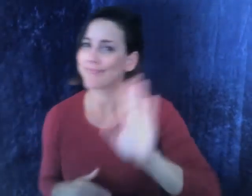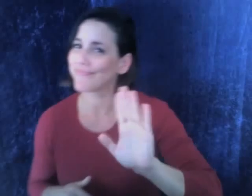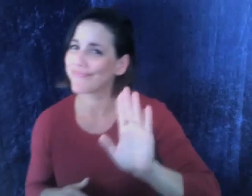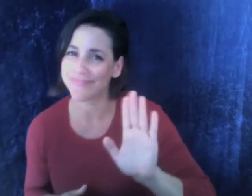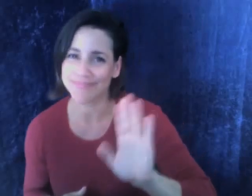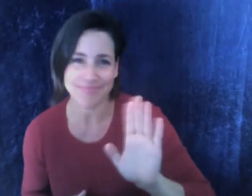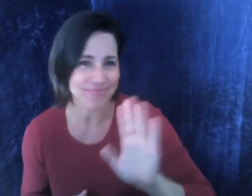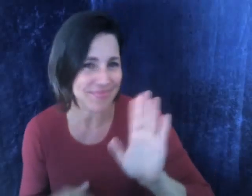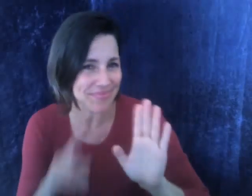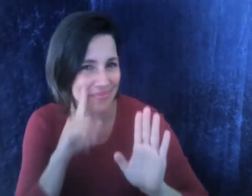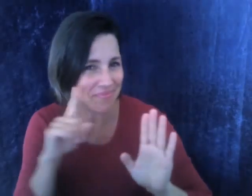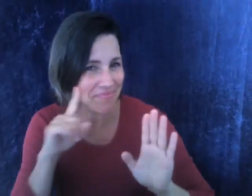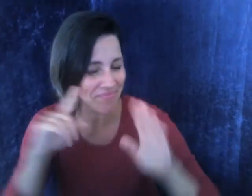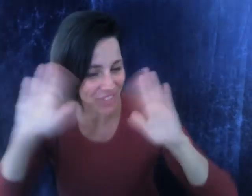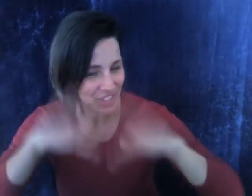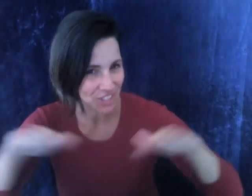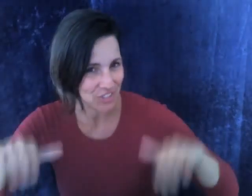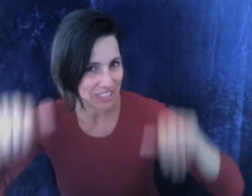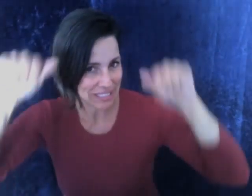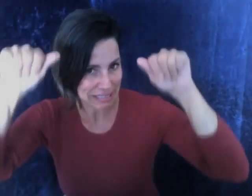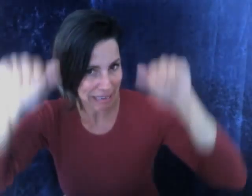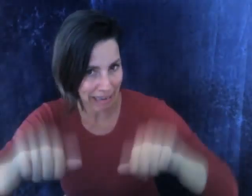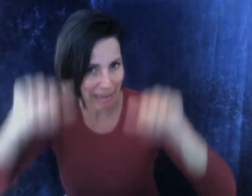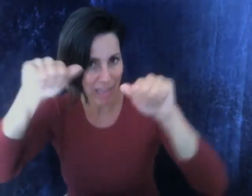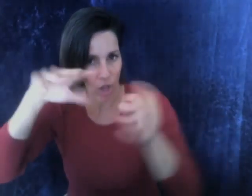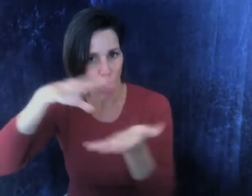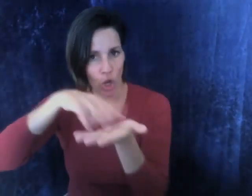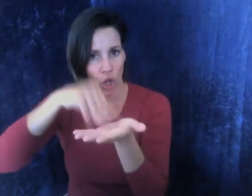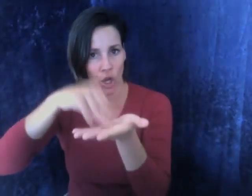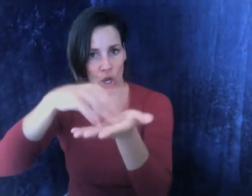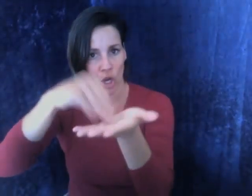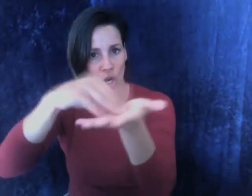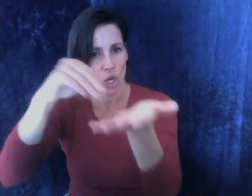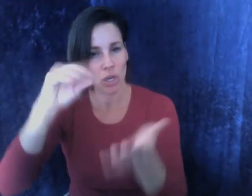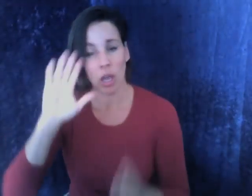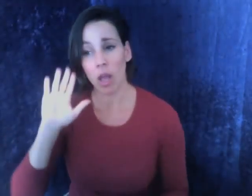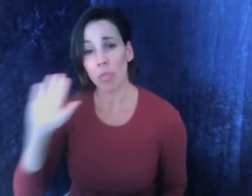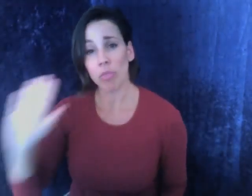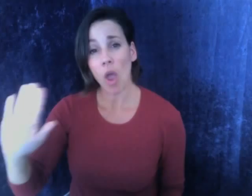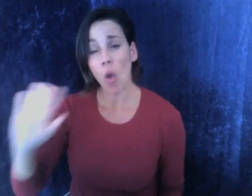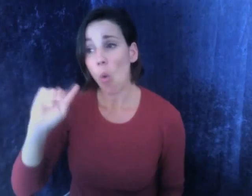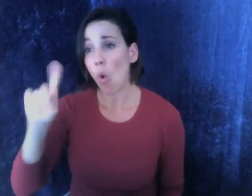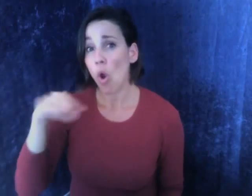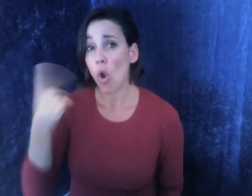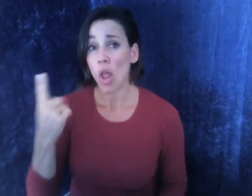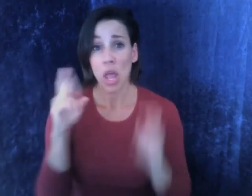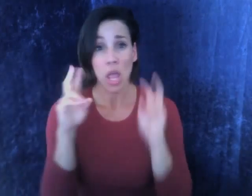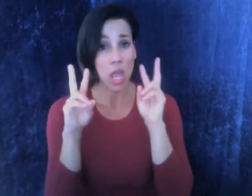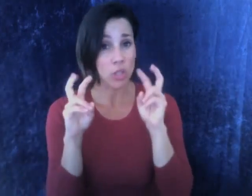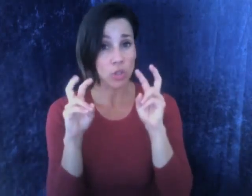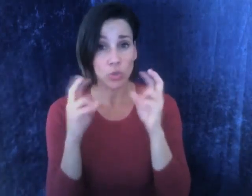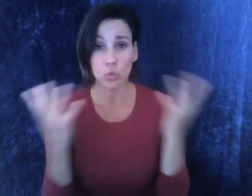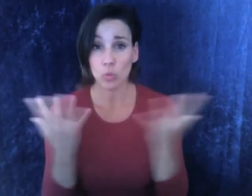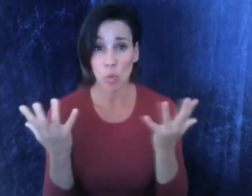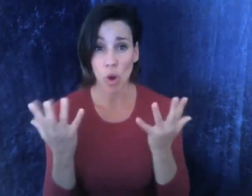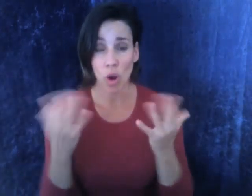from meeting the standards? Deaf children can learn, and their only issue